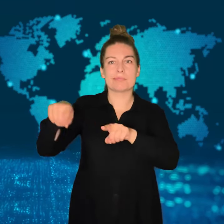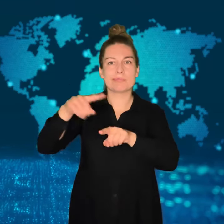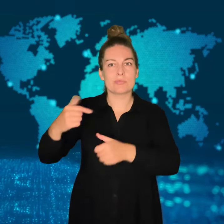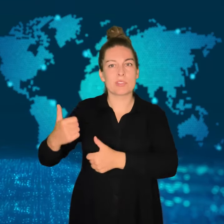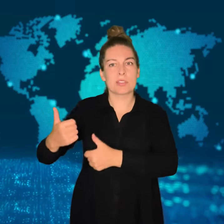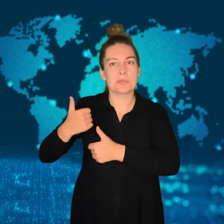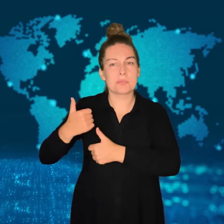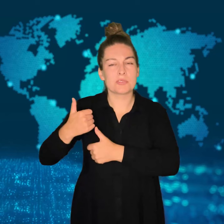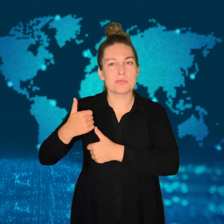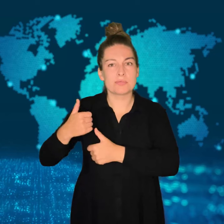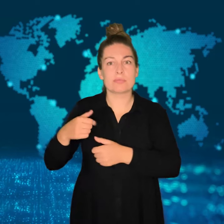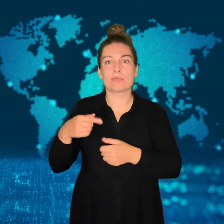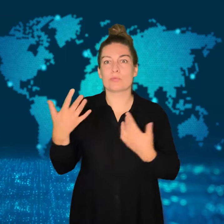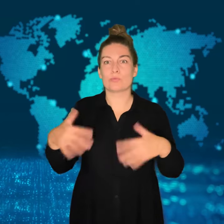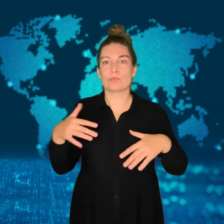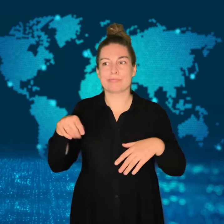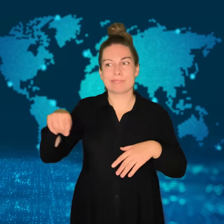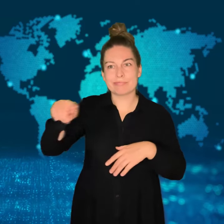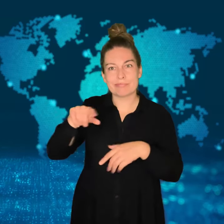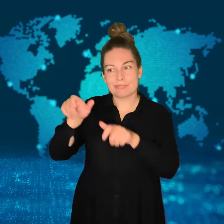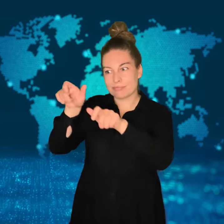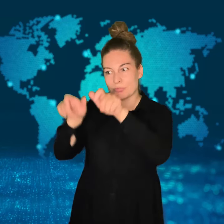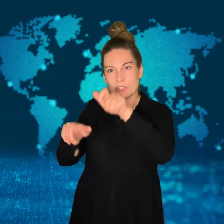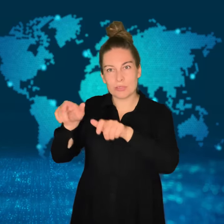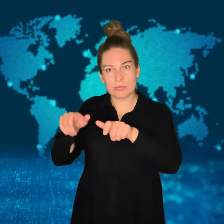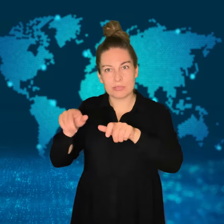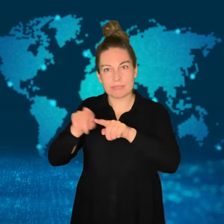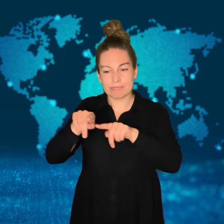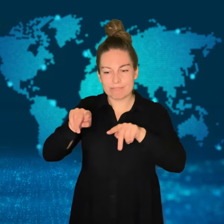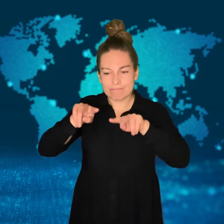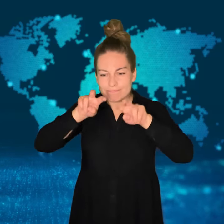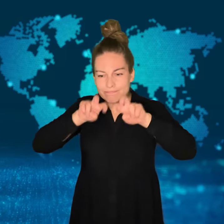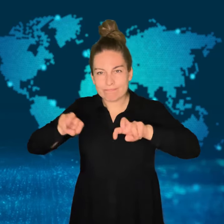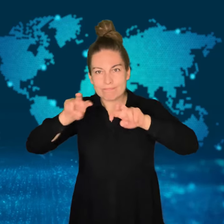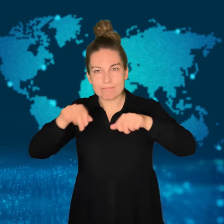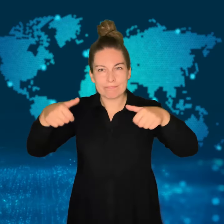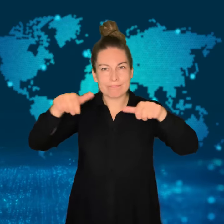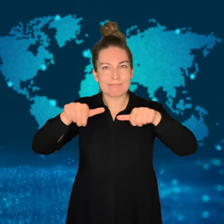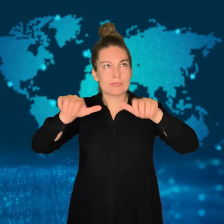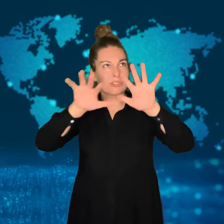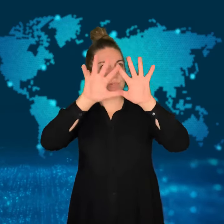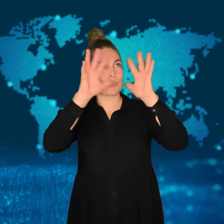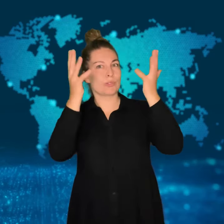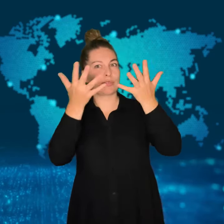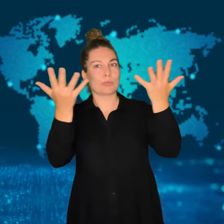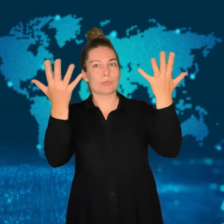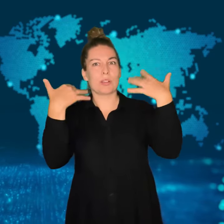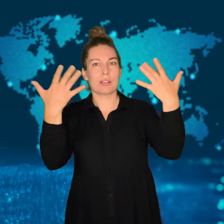Climate scientists have warned that warming around